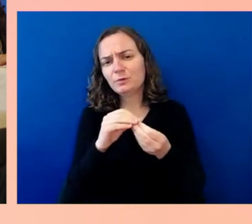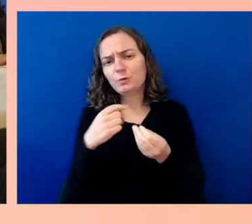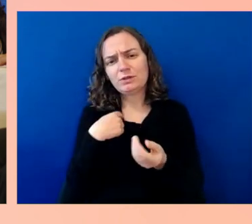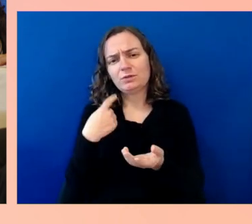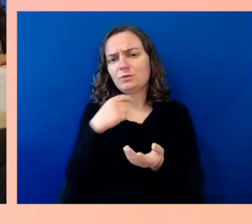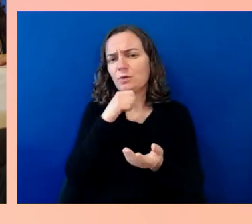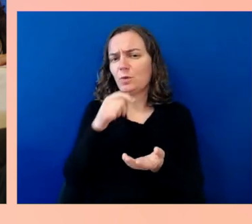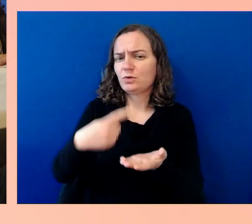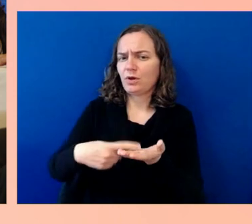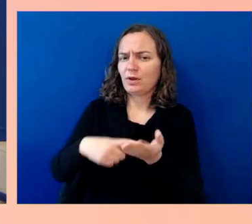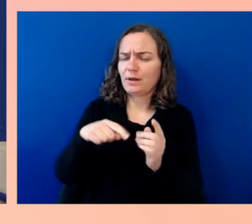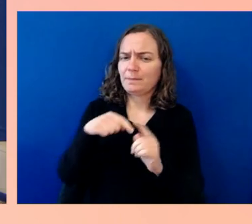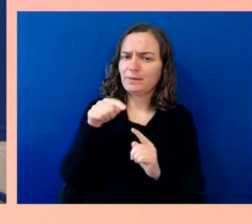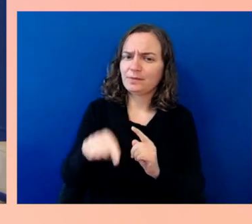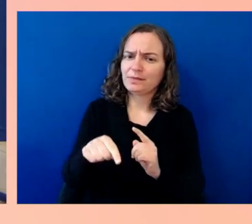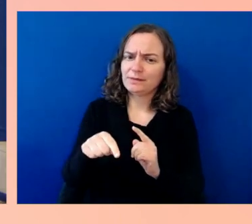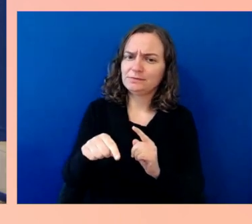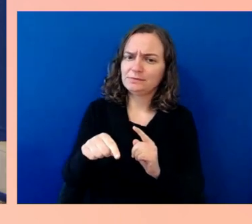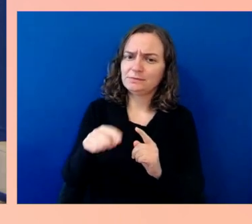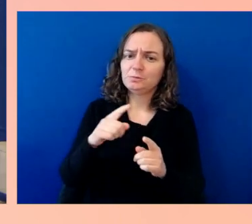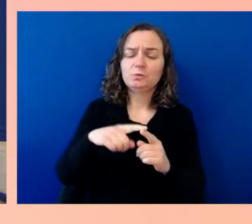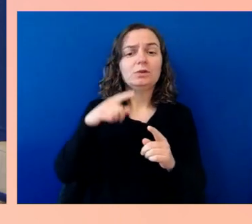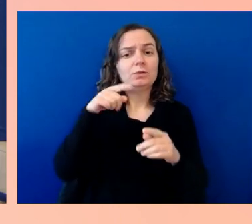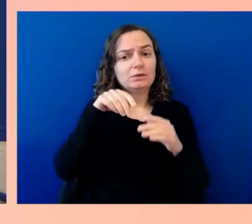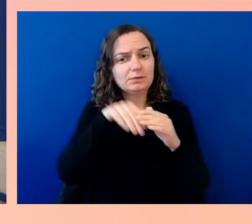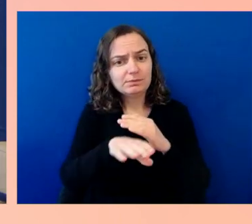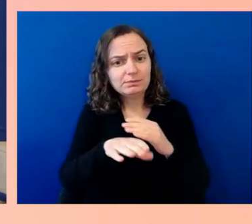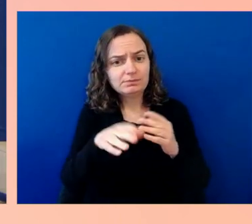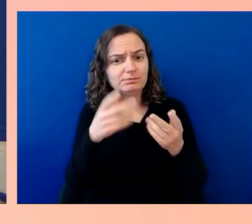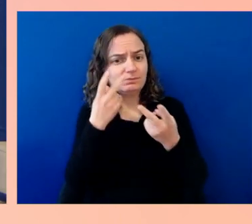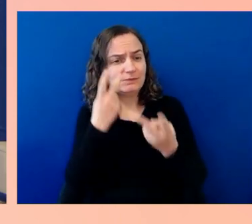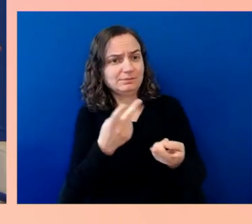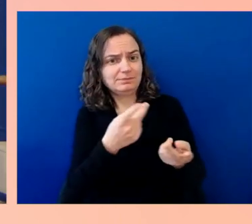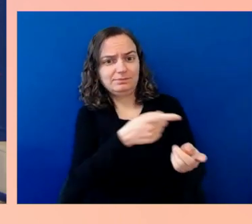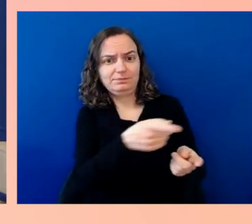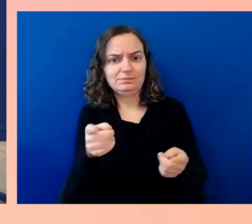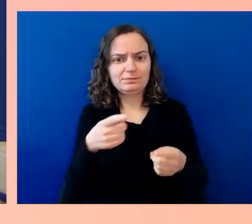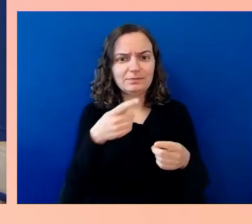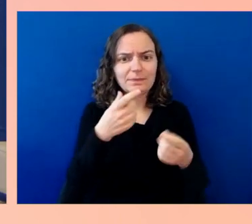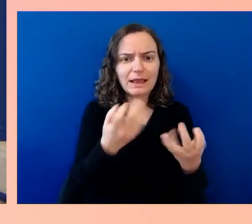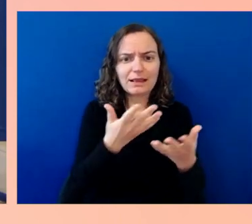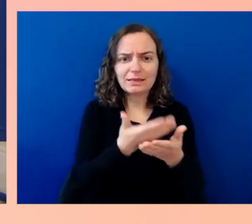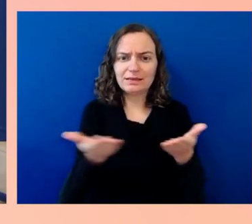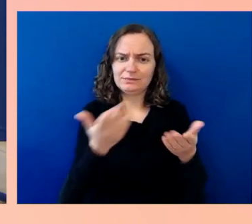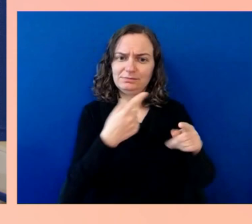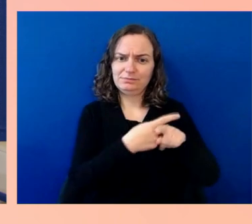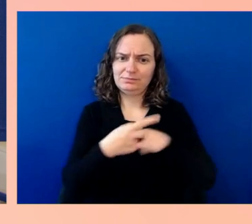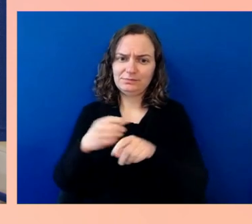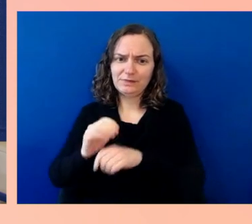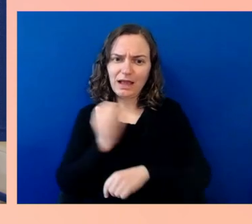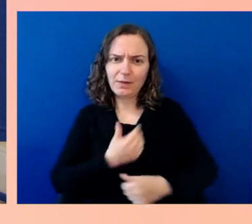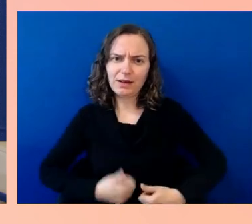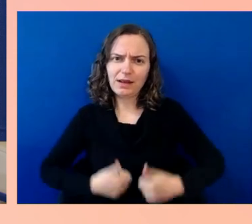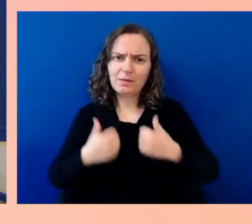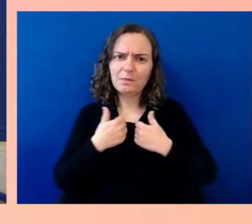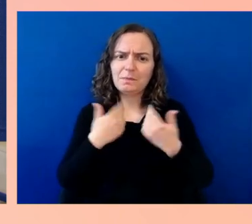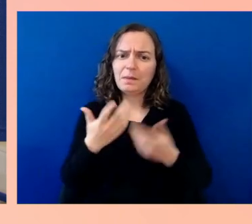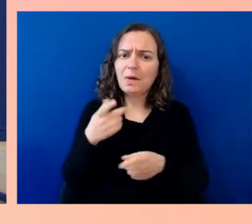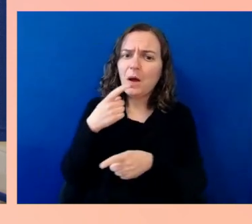We walk around and someone may say, look at the beautiful woman down at the end of the stage. They may not know her story.